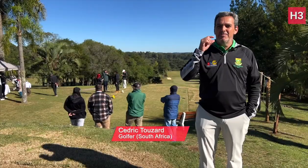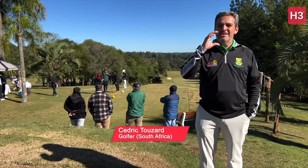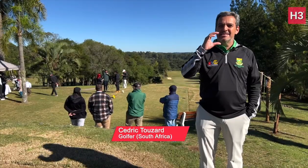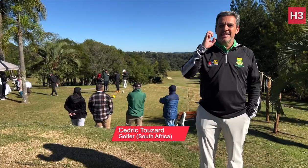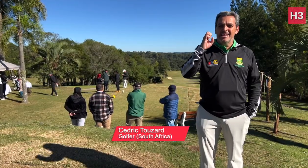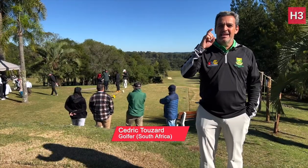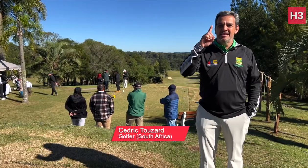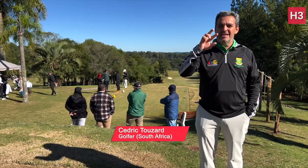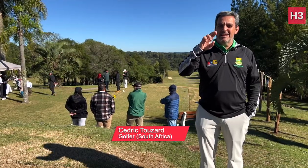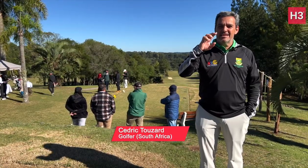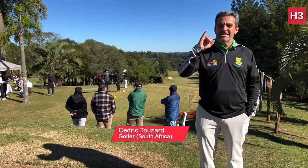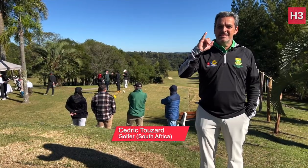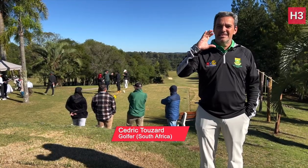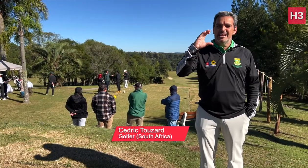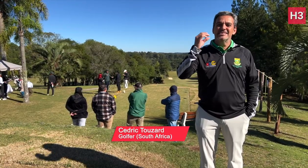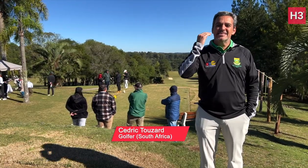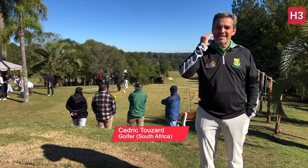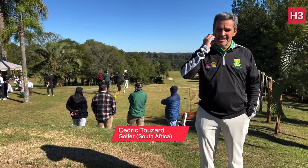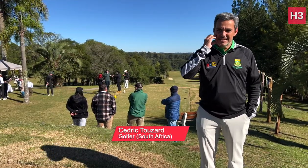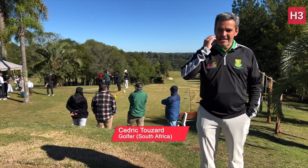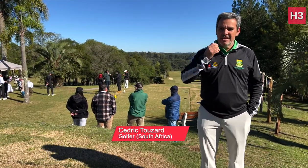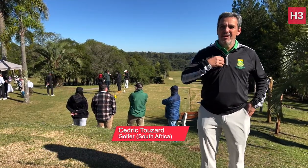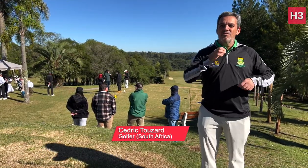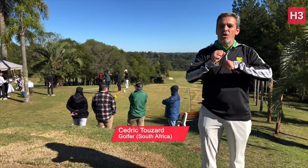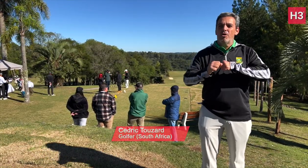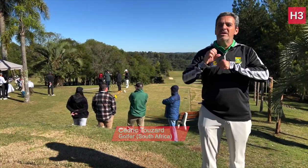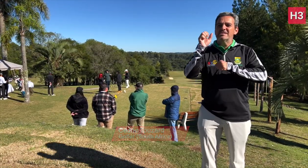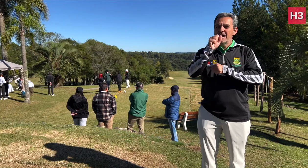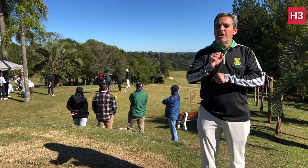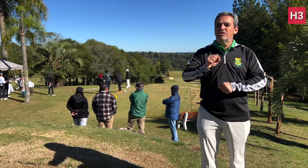I’m Cedric from South Africa.